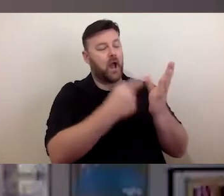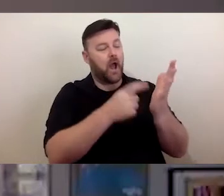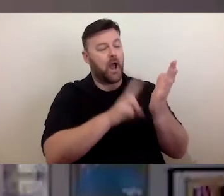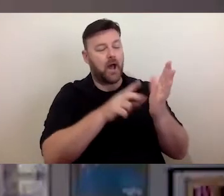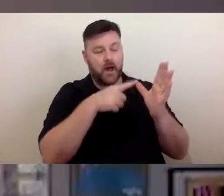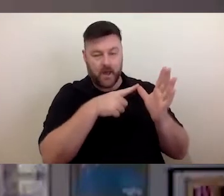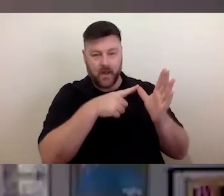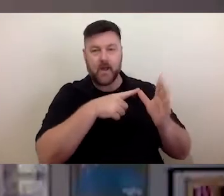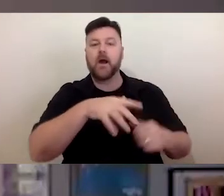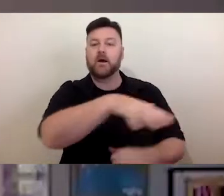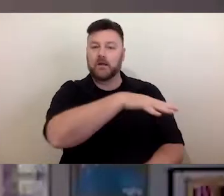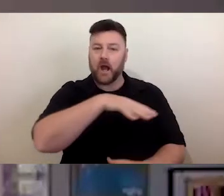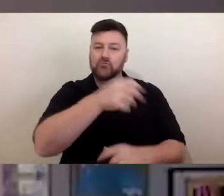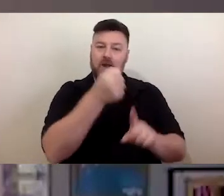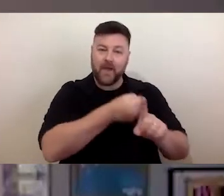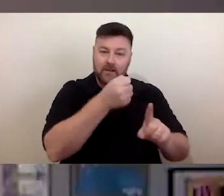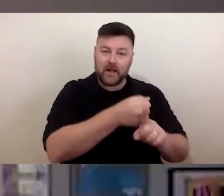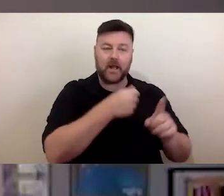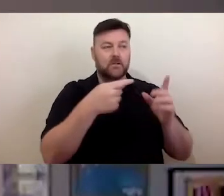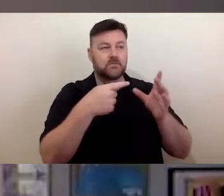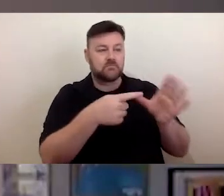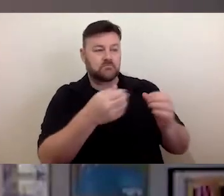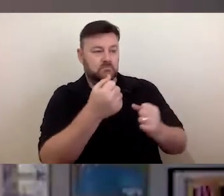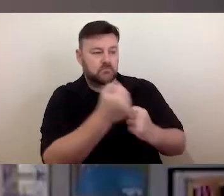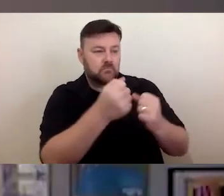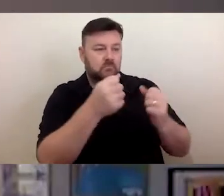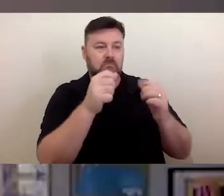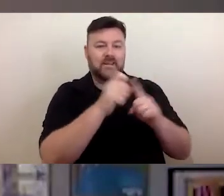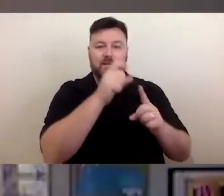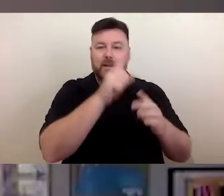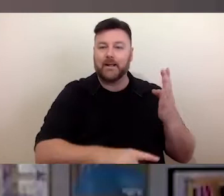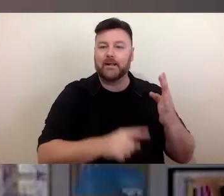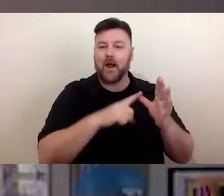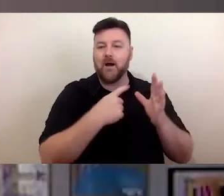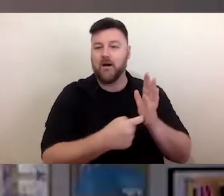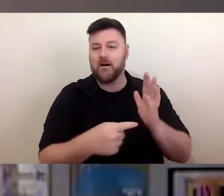respond to the needs of Arts and Disability sectors. Jody has worked